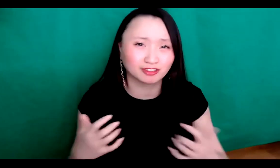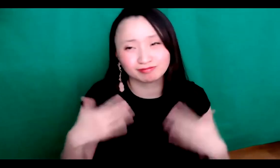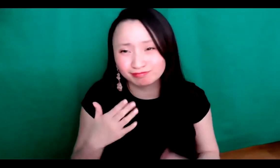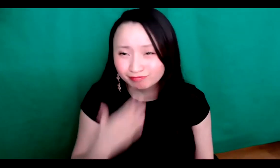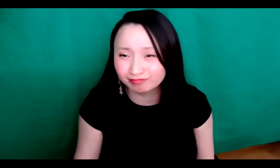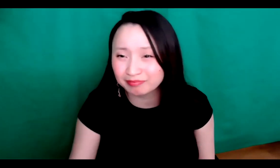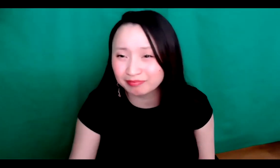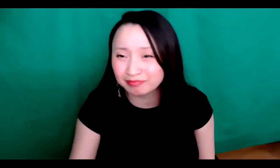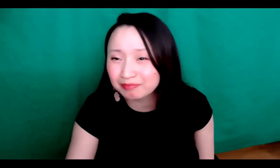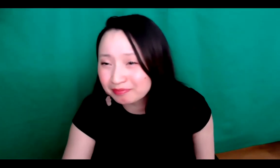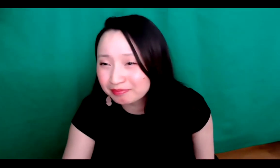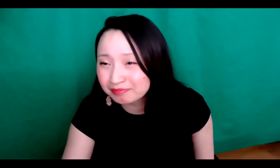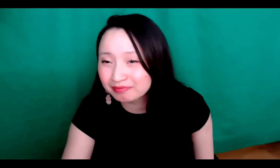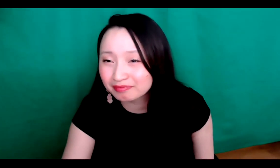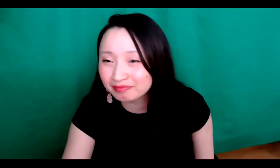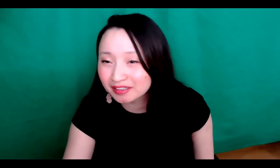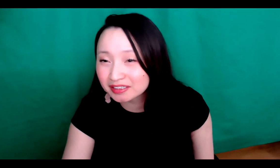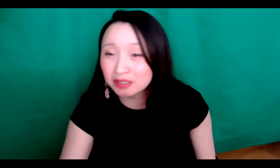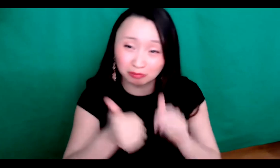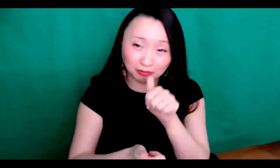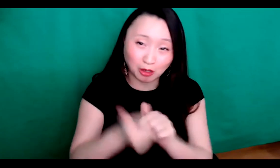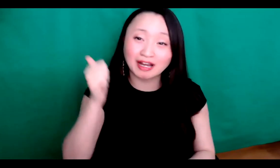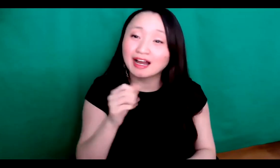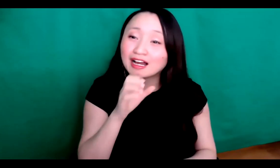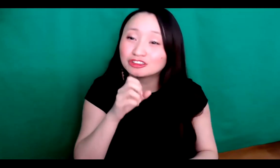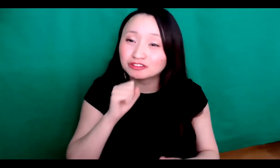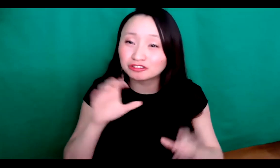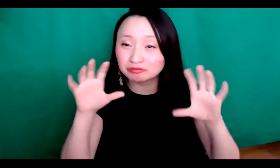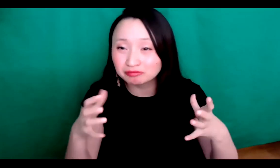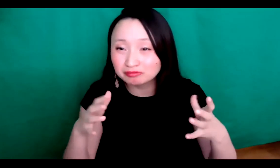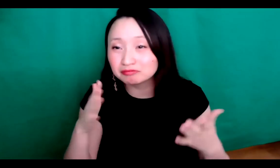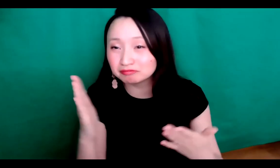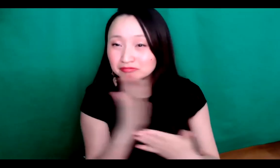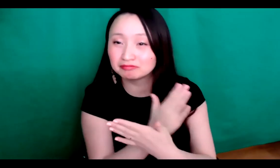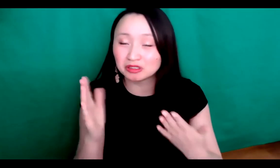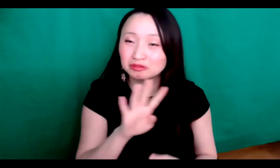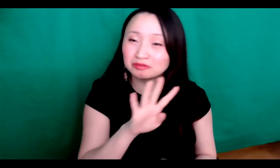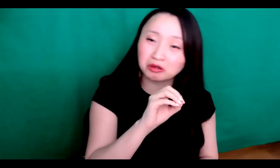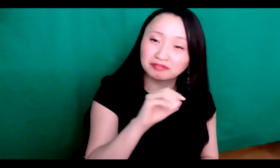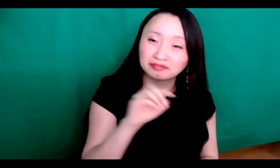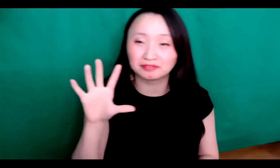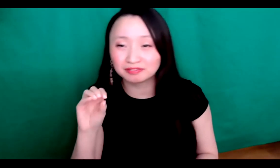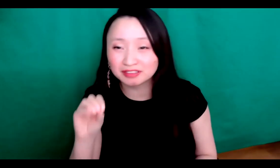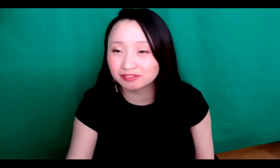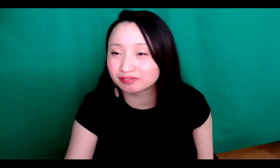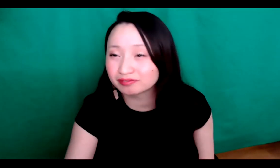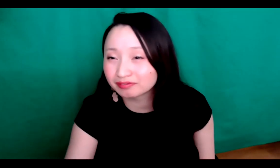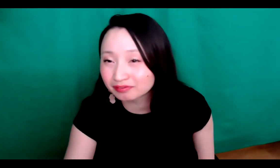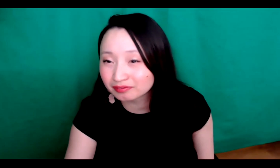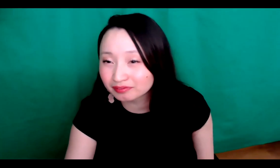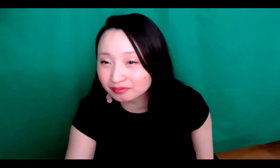great. We have a great diversity here. So most of the ages, that are here are around